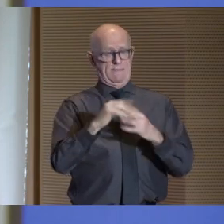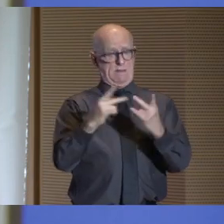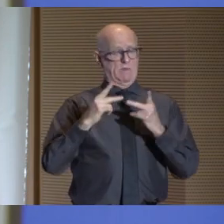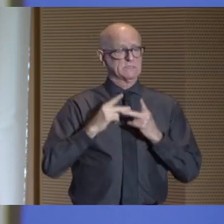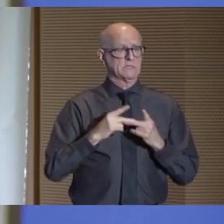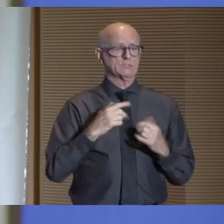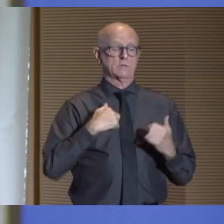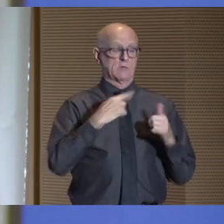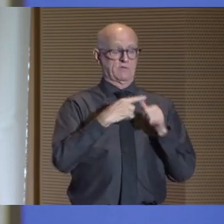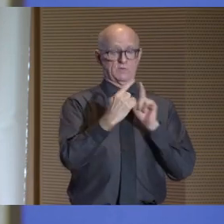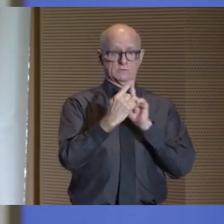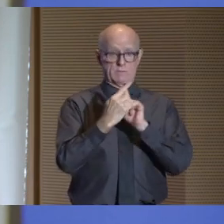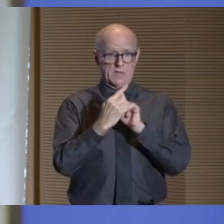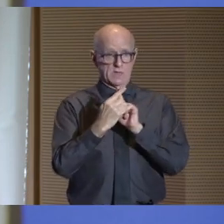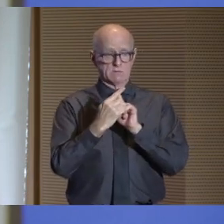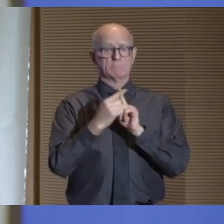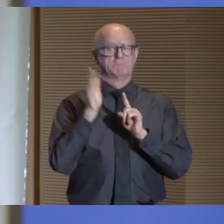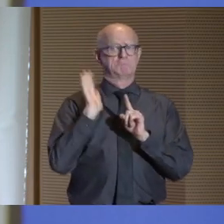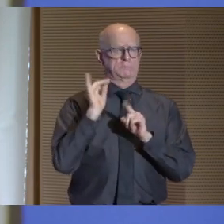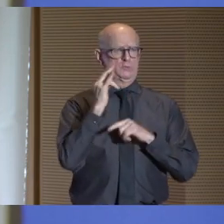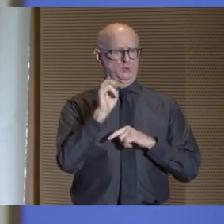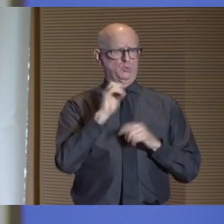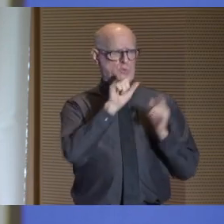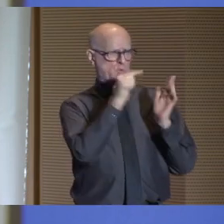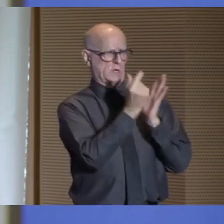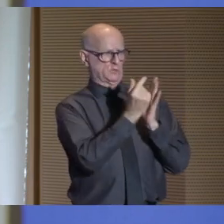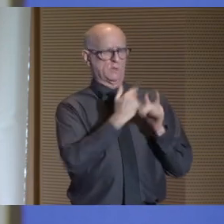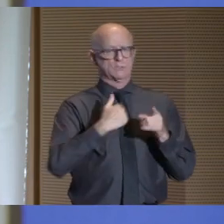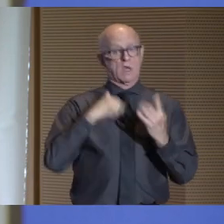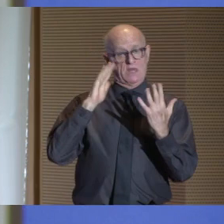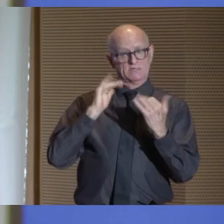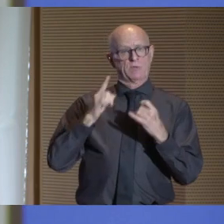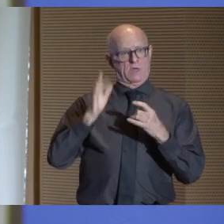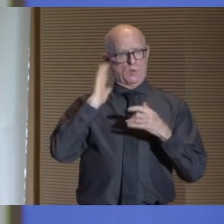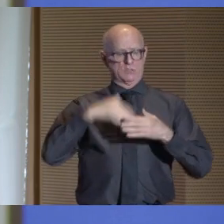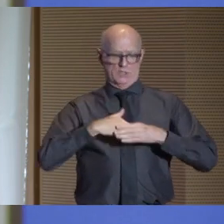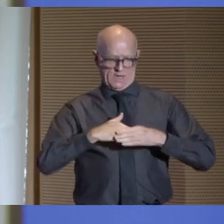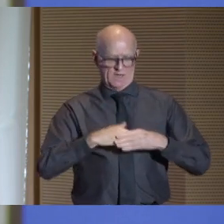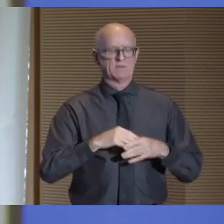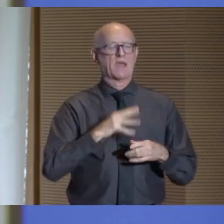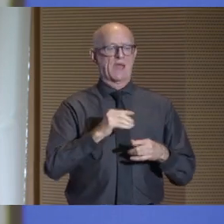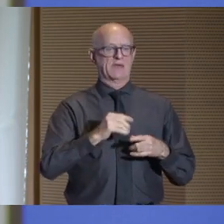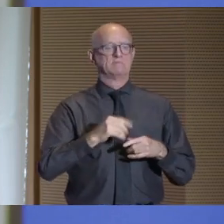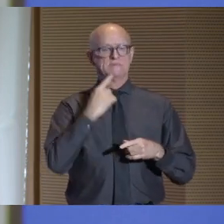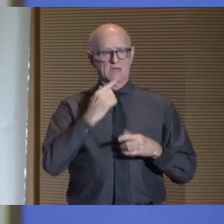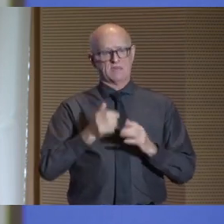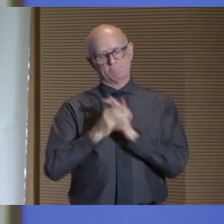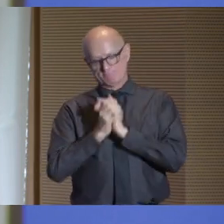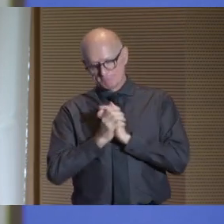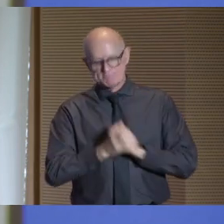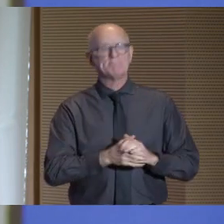I first met the chancellor back in June at my graduation. I expected him to shake my hand and congratulate me.